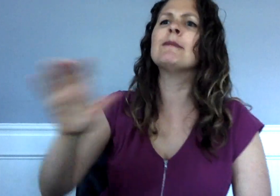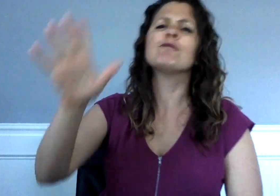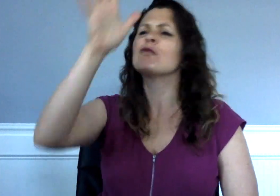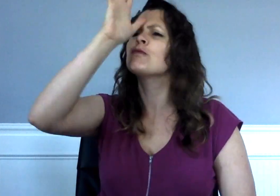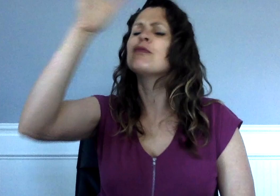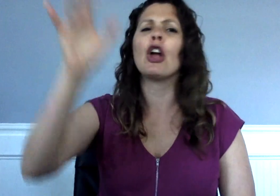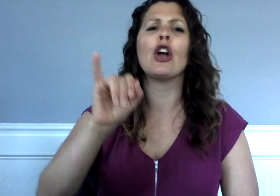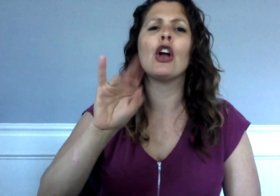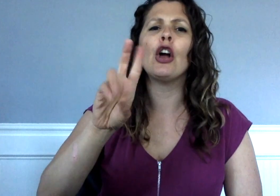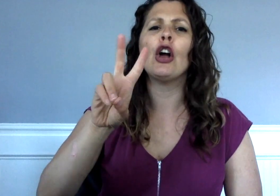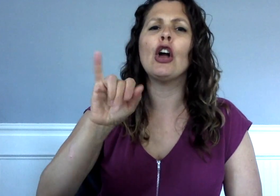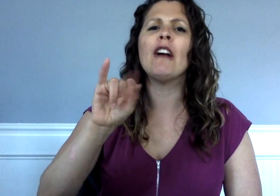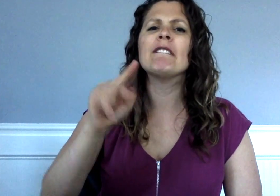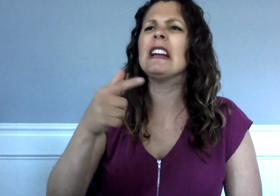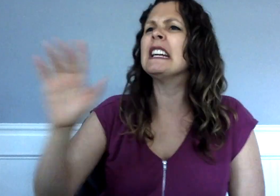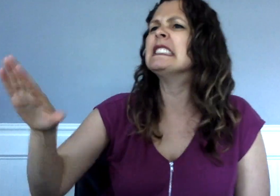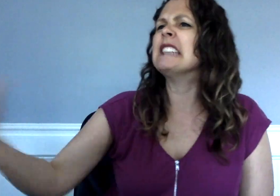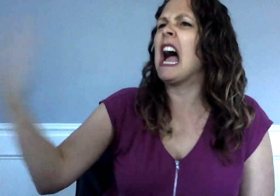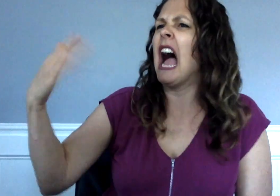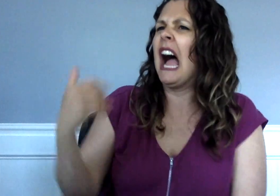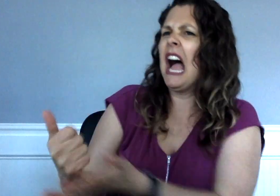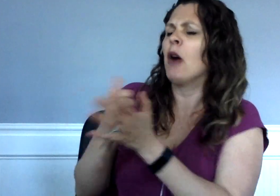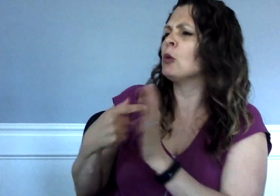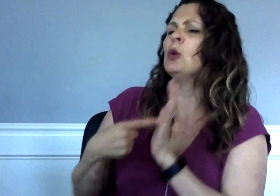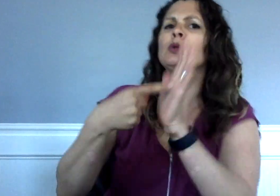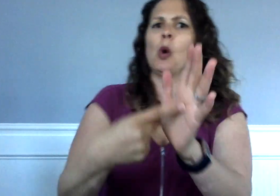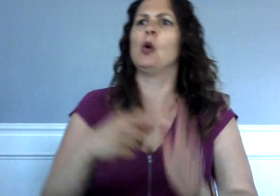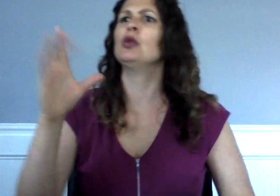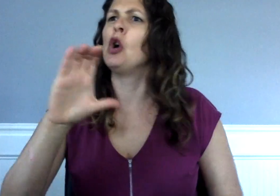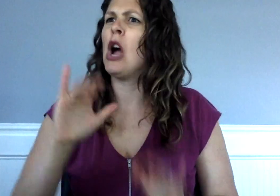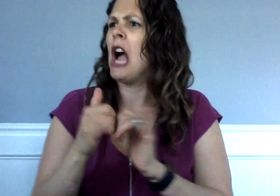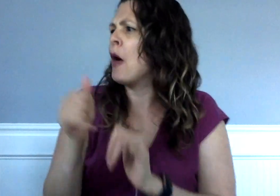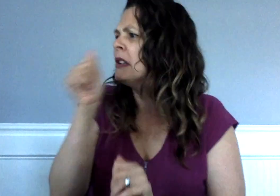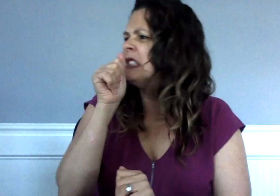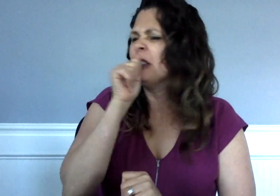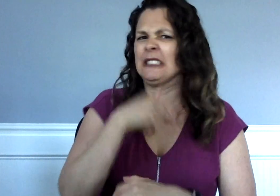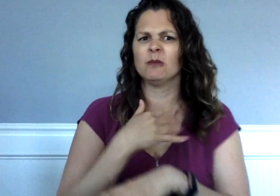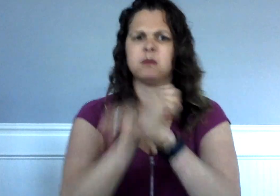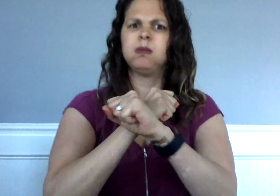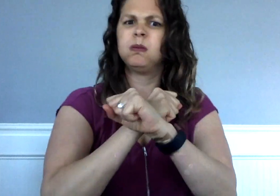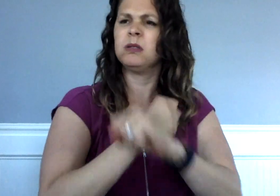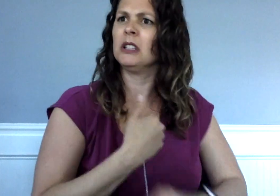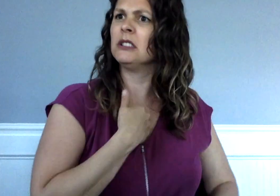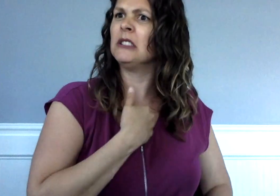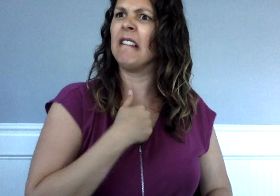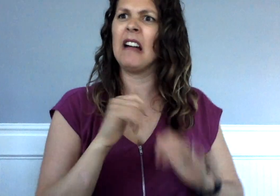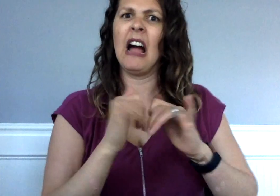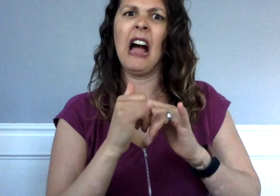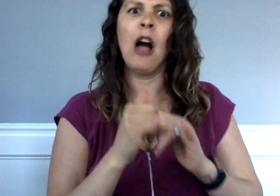Irving! Help me show Charlie the secret to self-defense.”